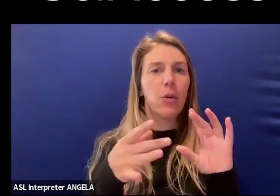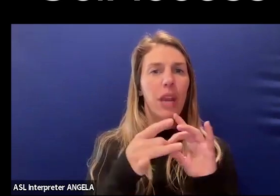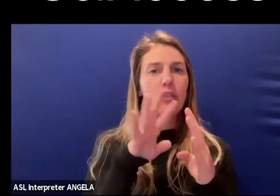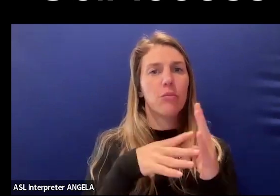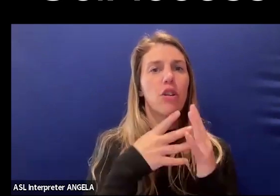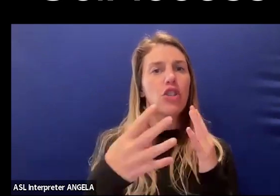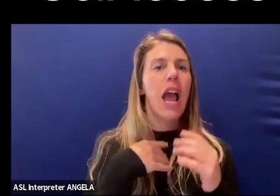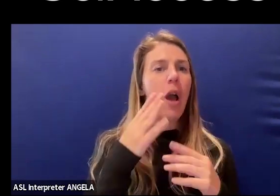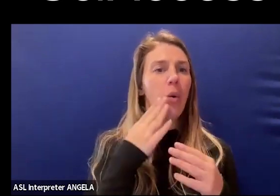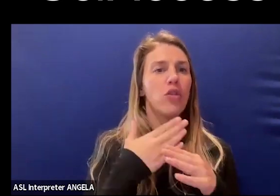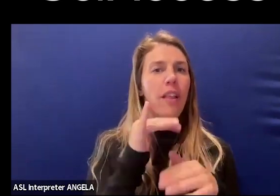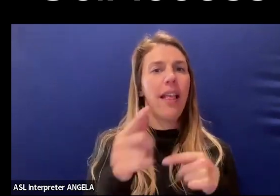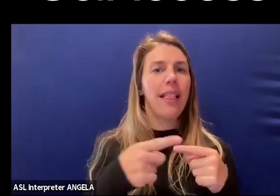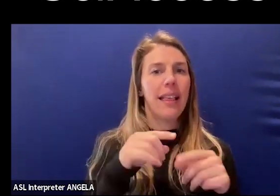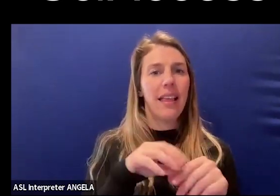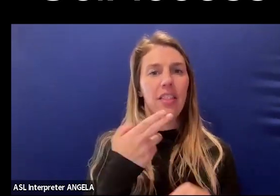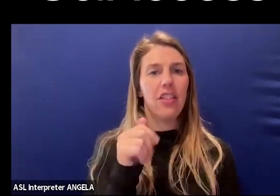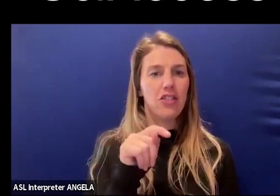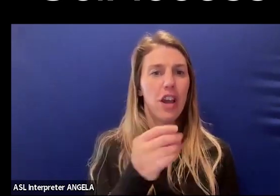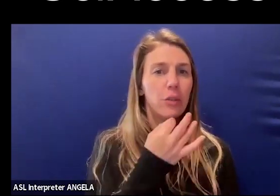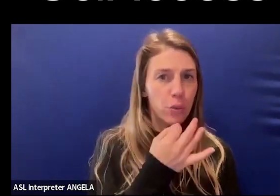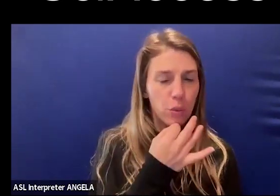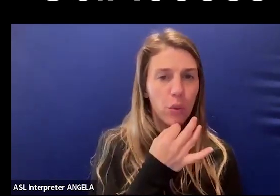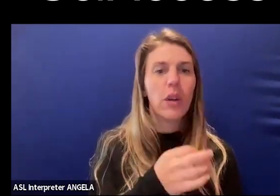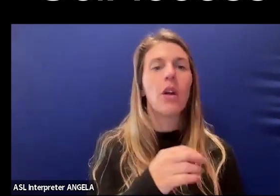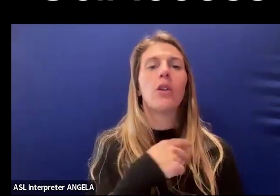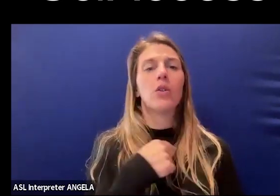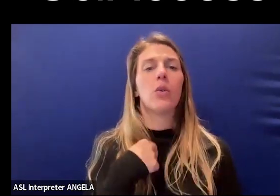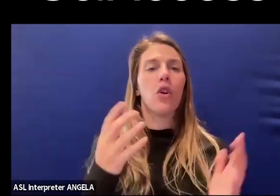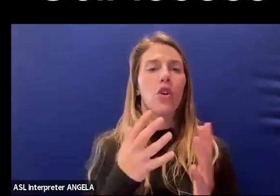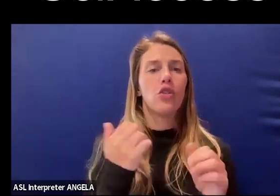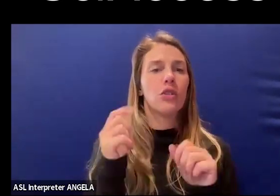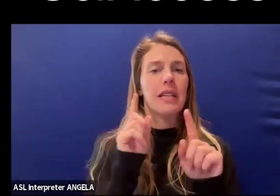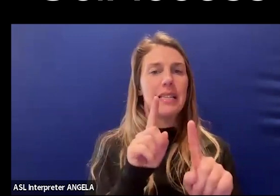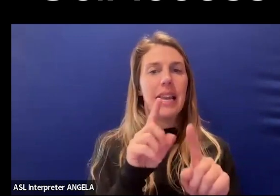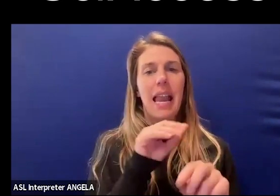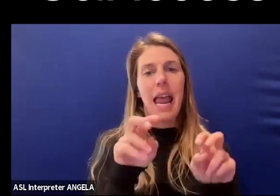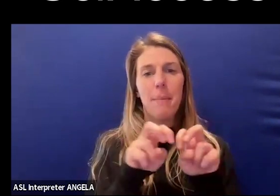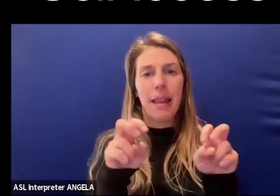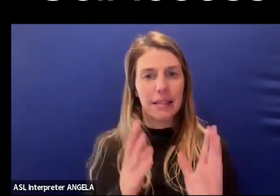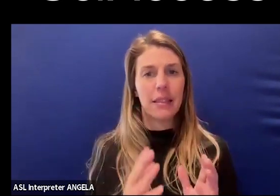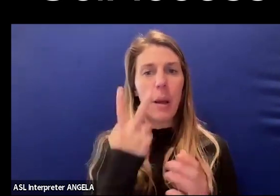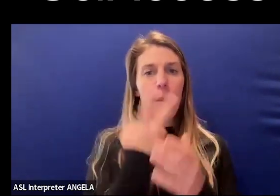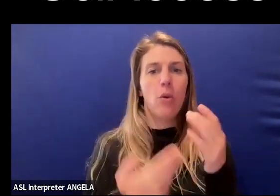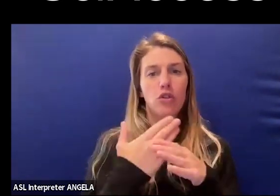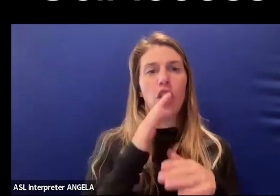I will share that link in the chat in a moment. That is where we are encouraging attendees and panelists alike to share their information